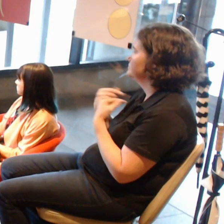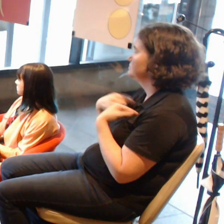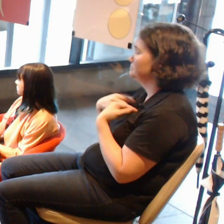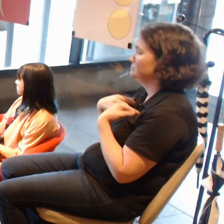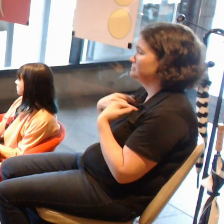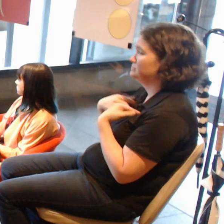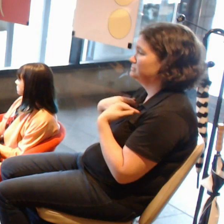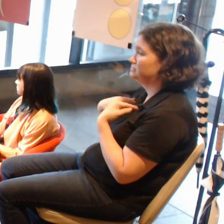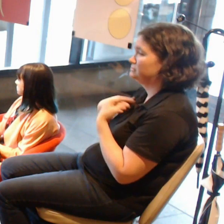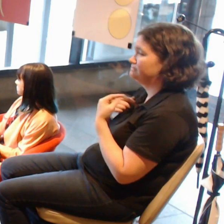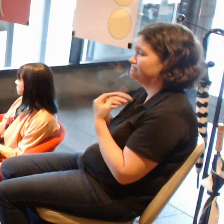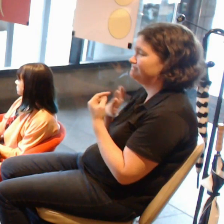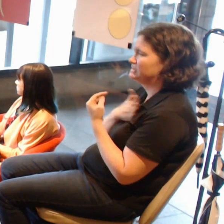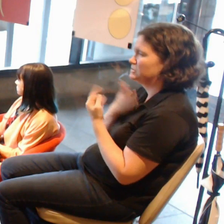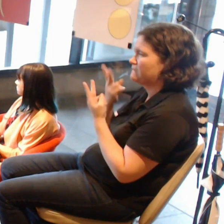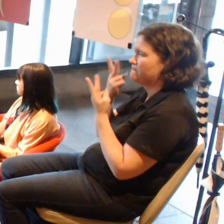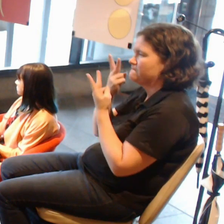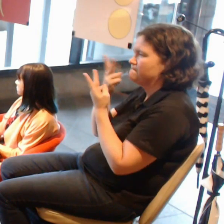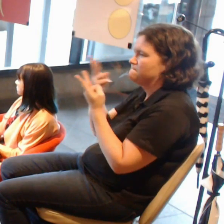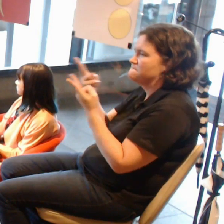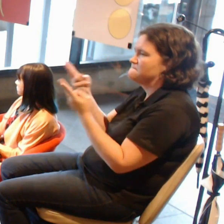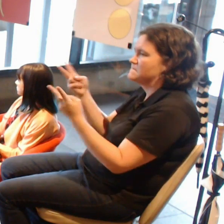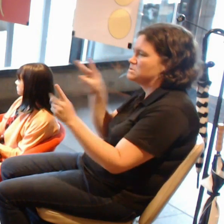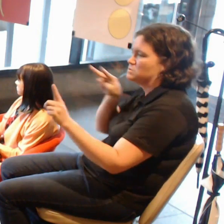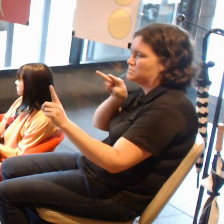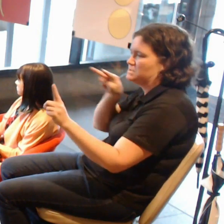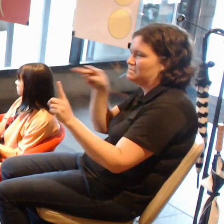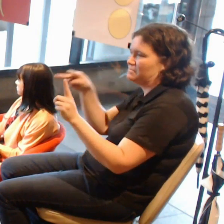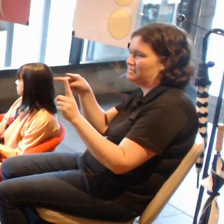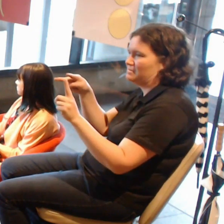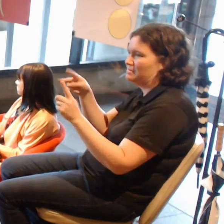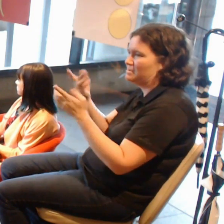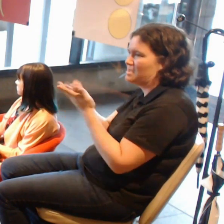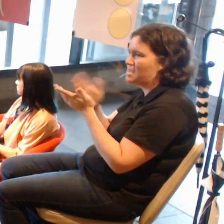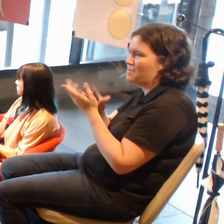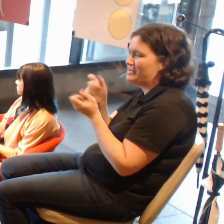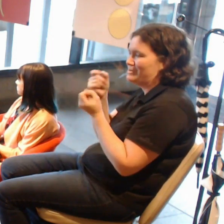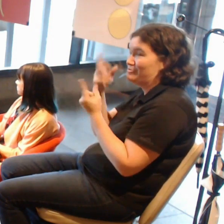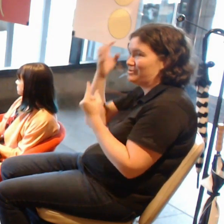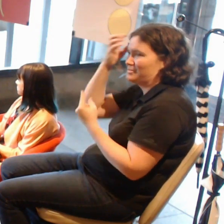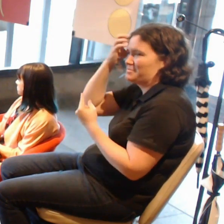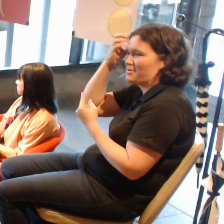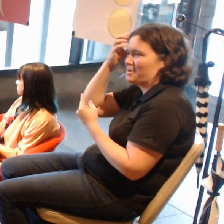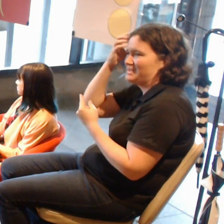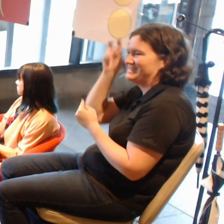and how we can trick the brain into seeing things one way or another.